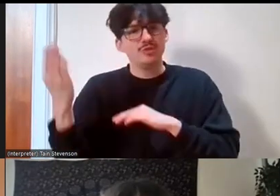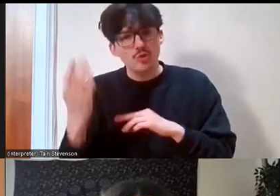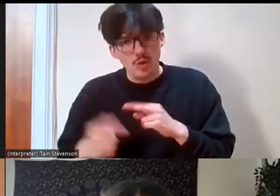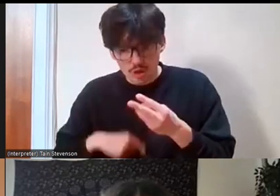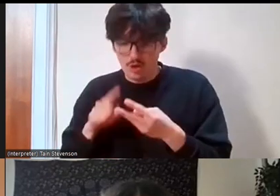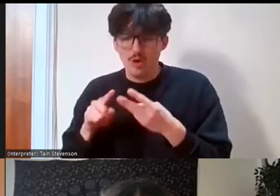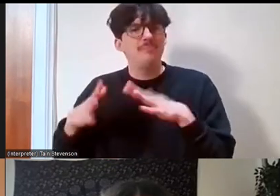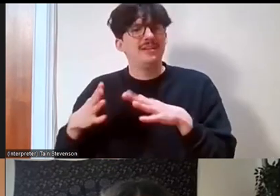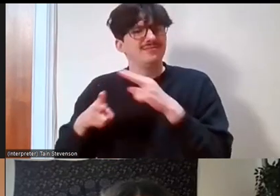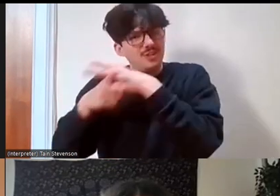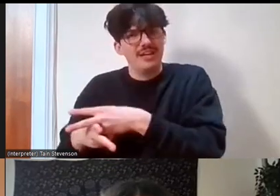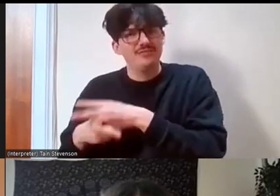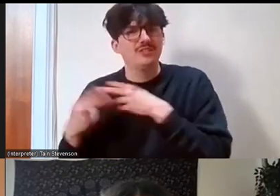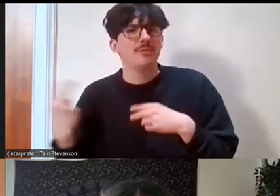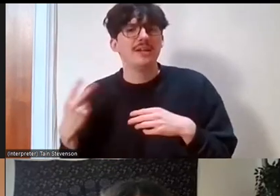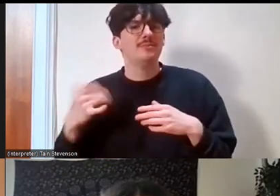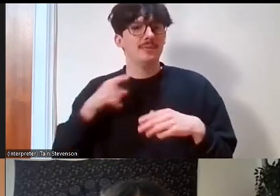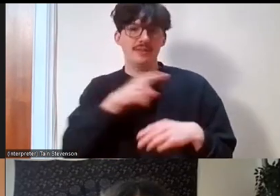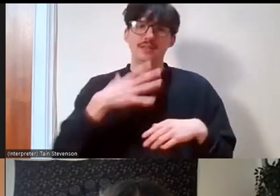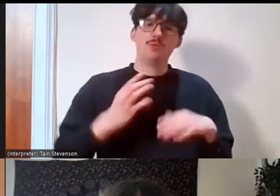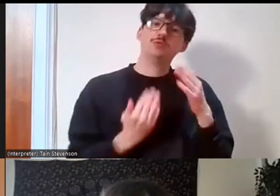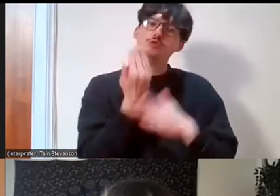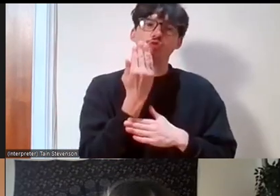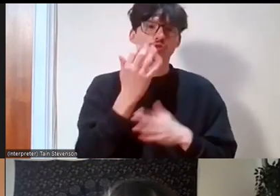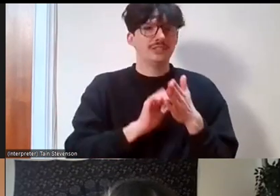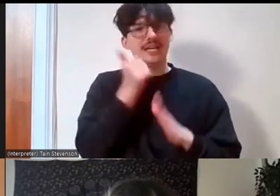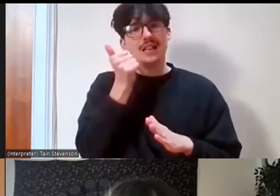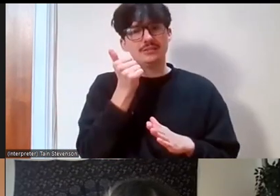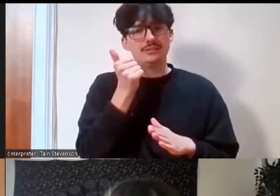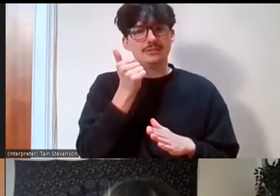they may want to learn some new skills and they have no idea. So that kind of labour in terms